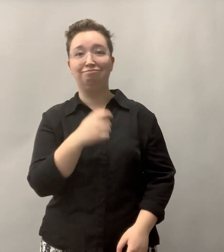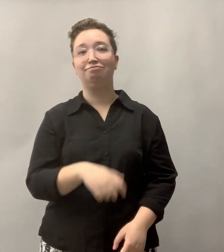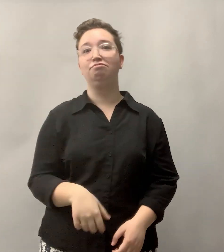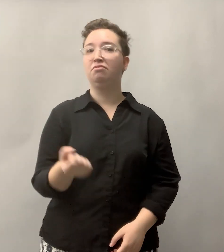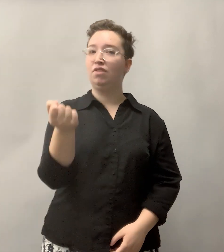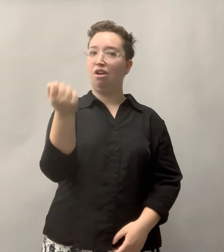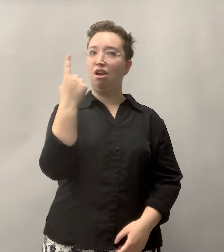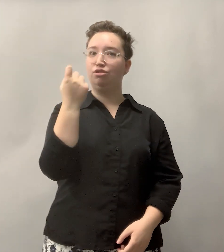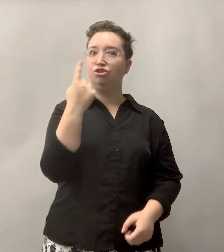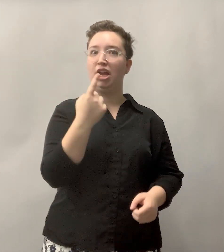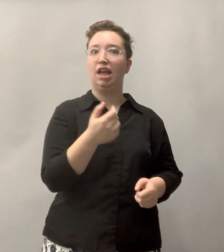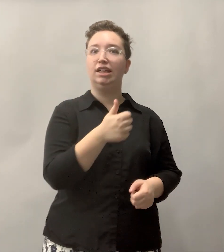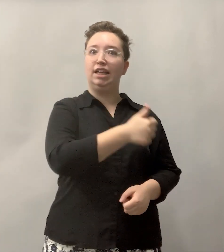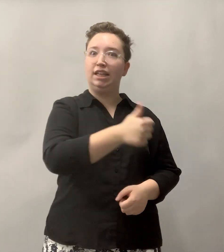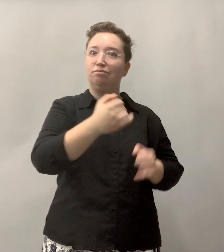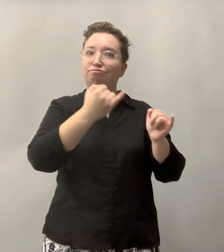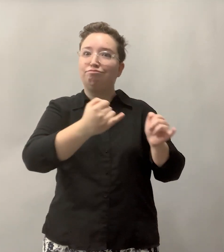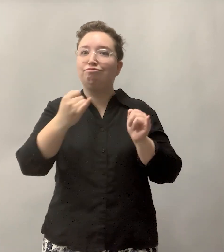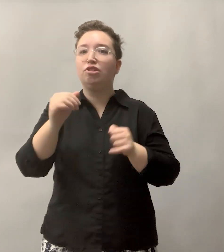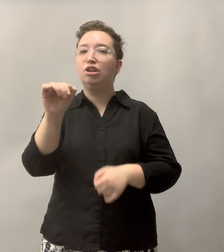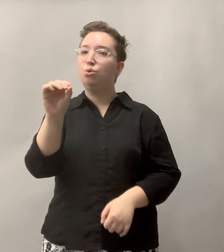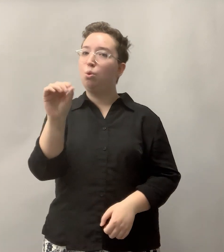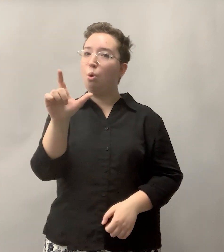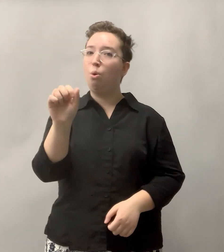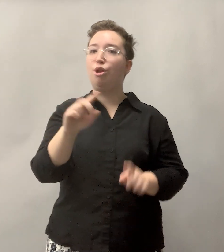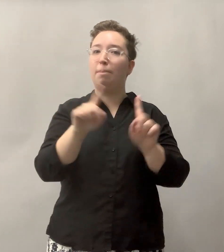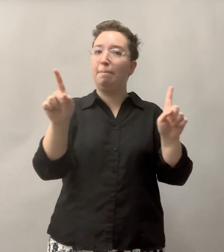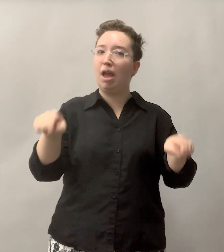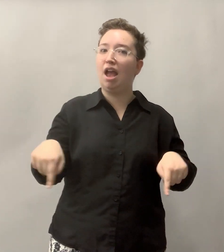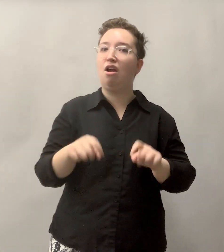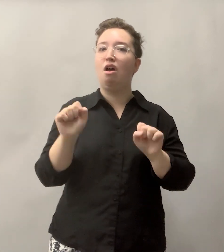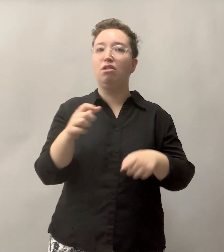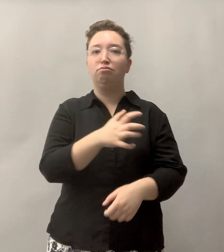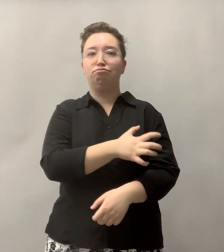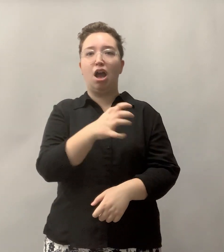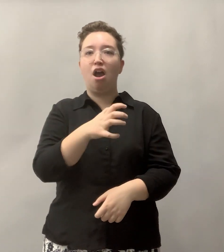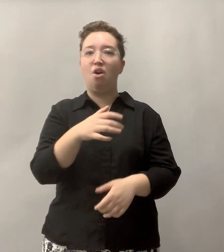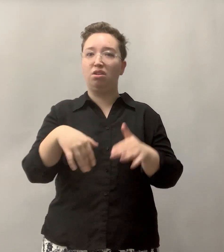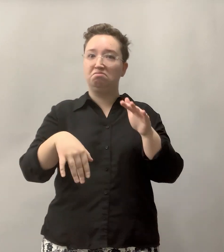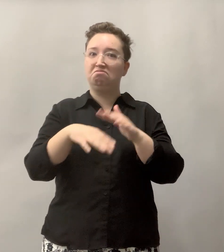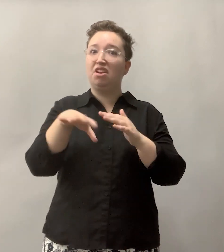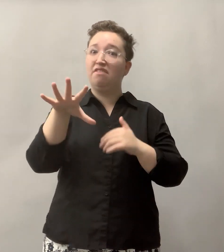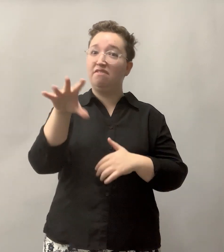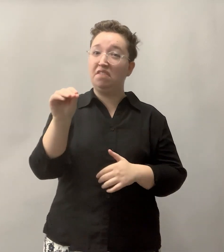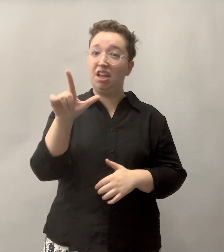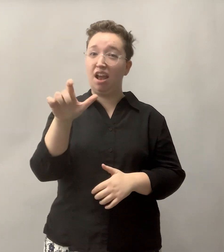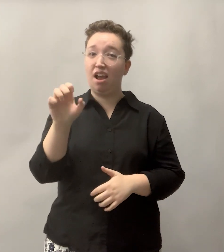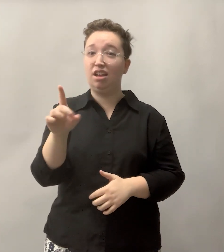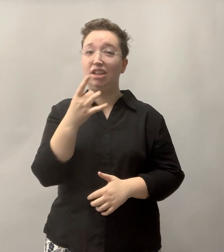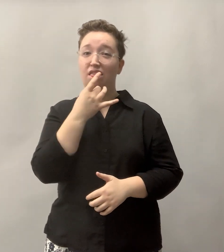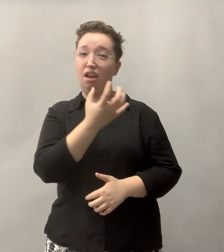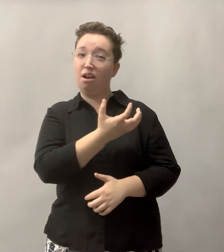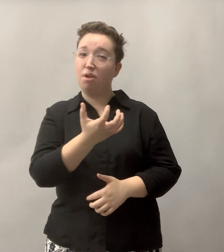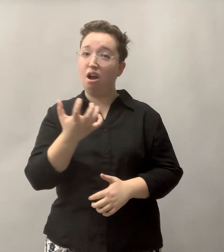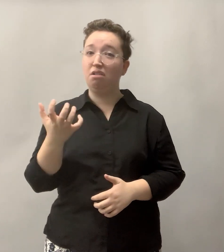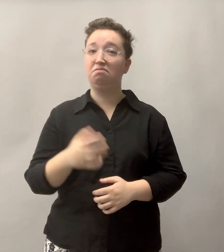To put this in perspective, each individual solar panel can power up to 50 LED bulbs!